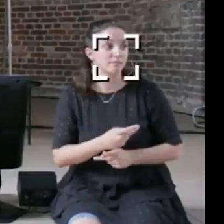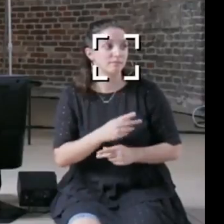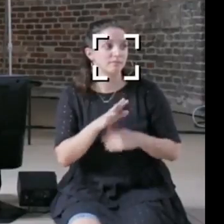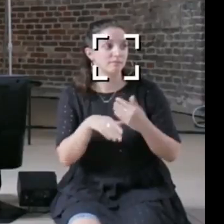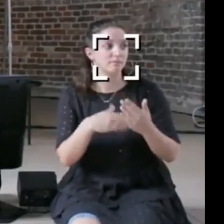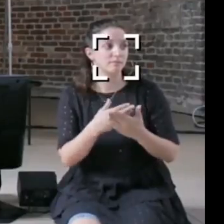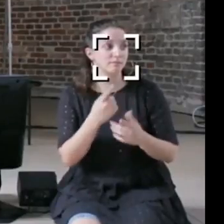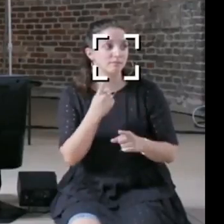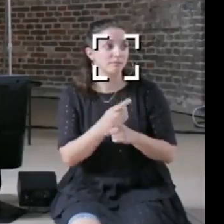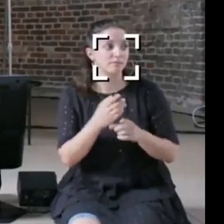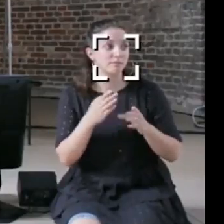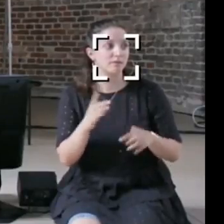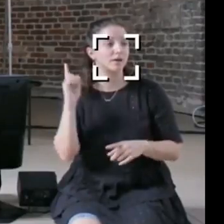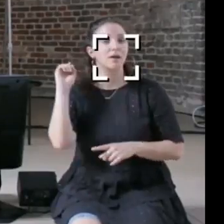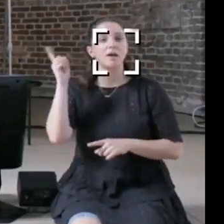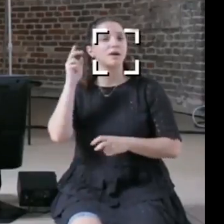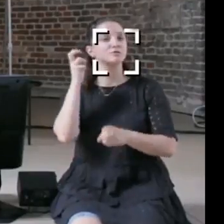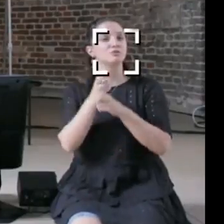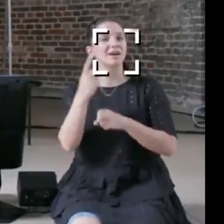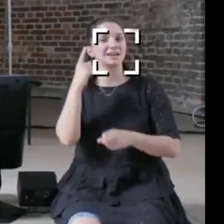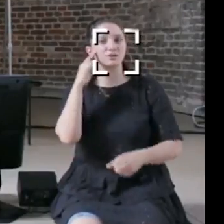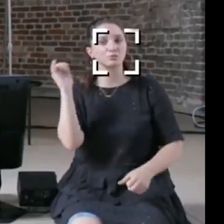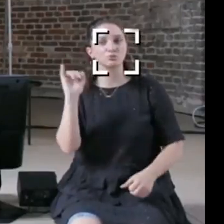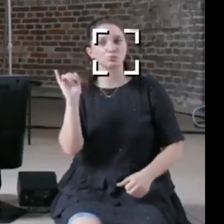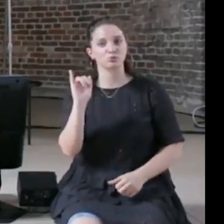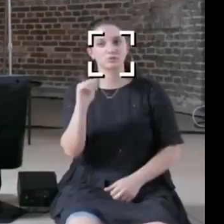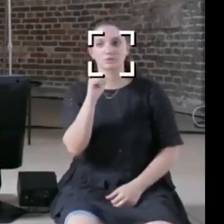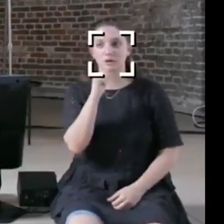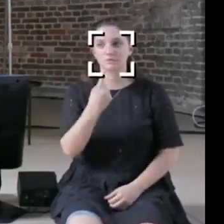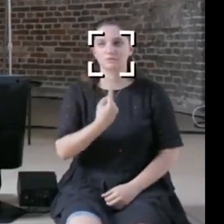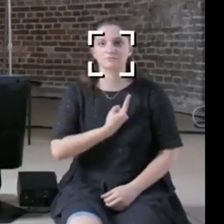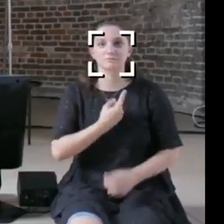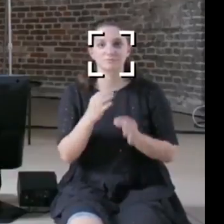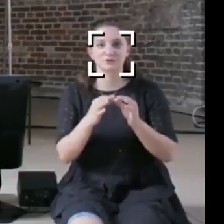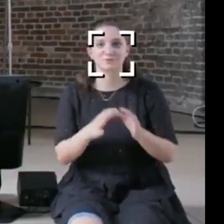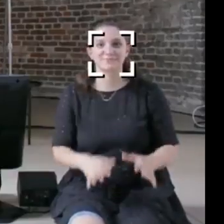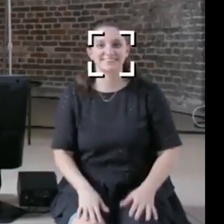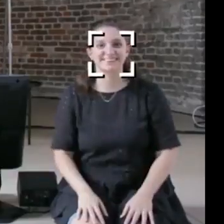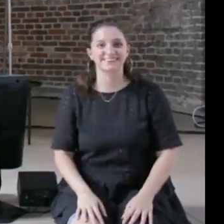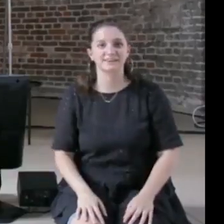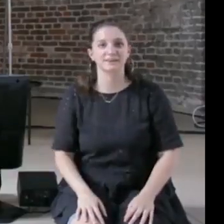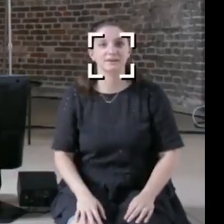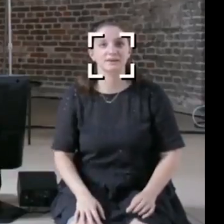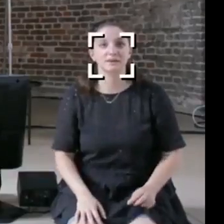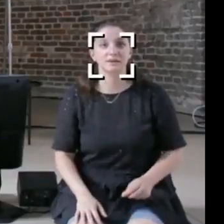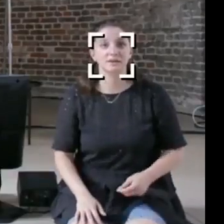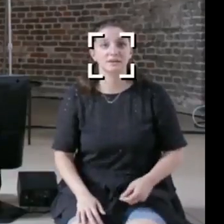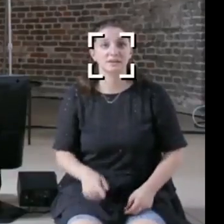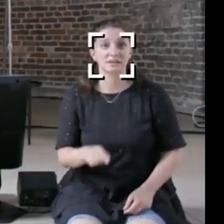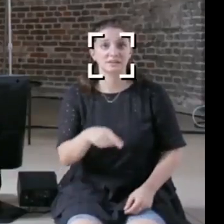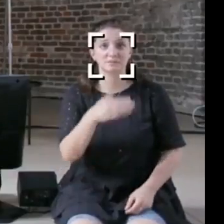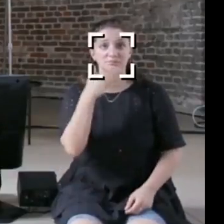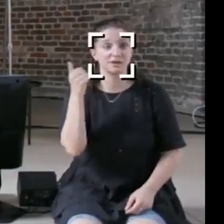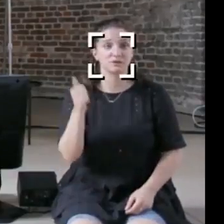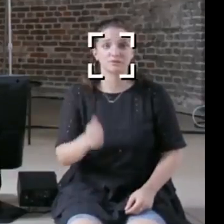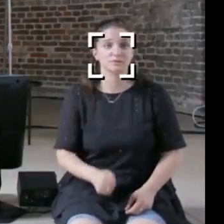in directions that are, am I doing something wrong?